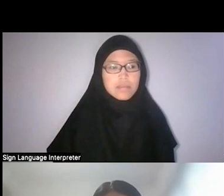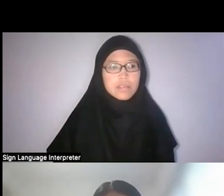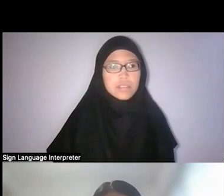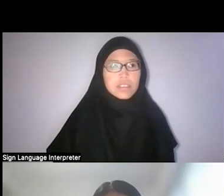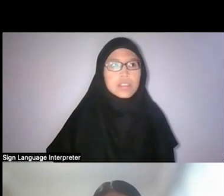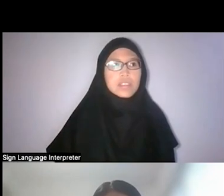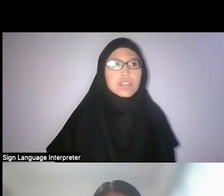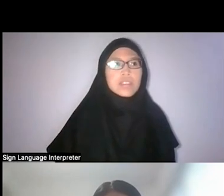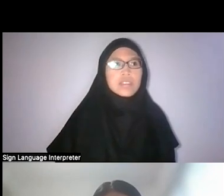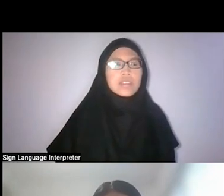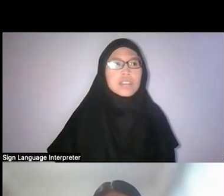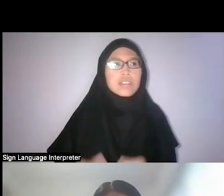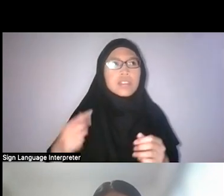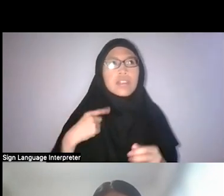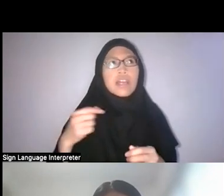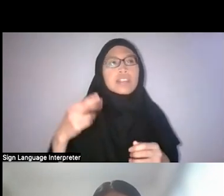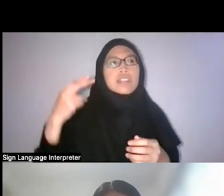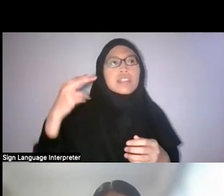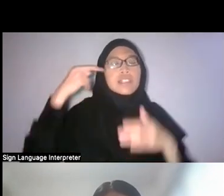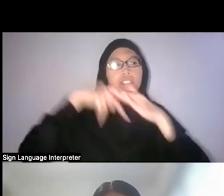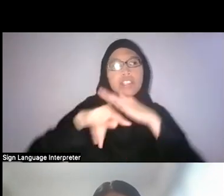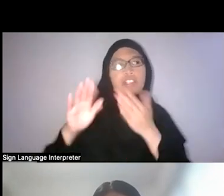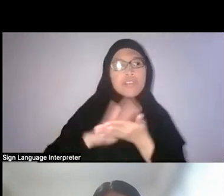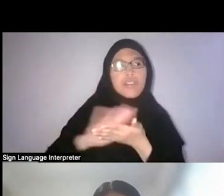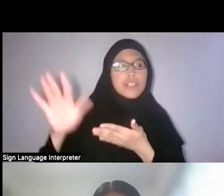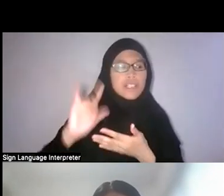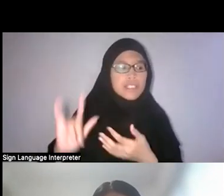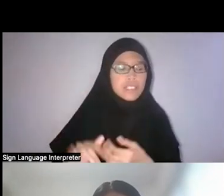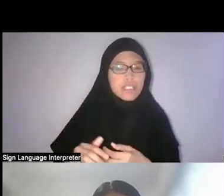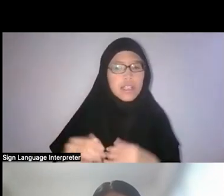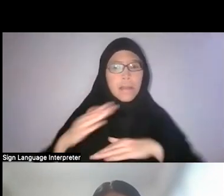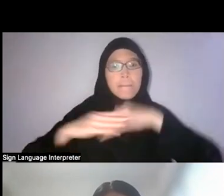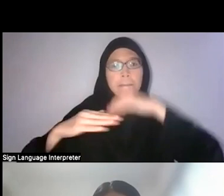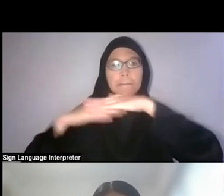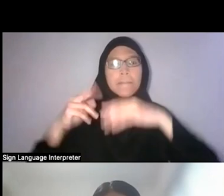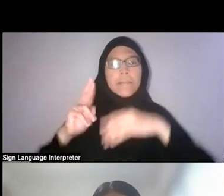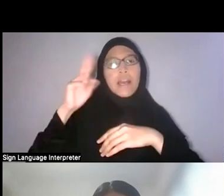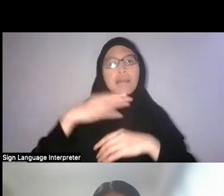The nature was nicely built up and all the tree-lined roads.